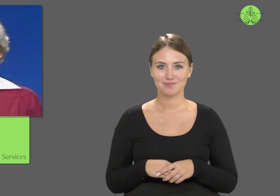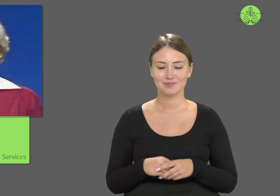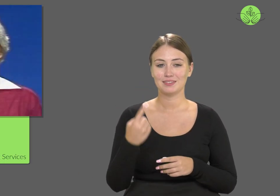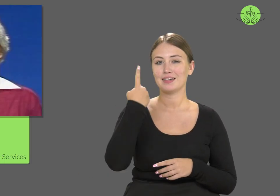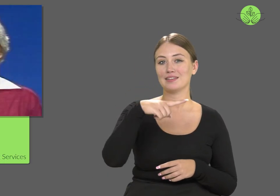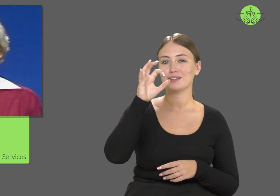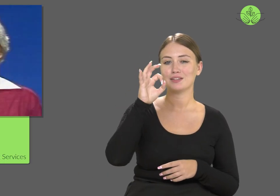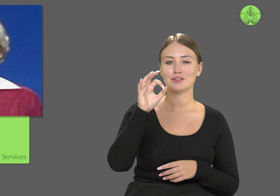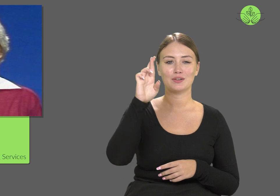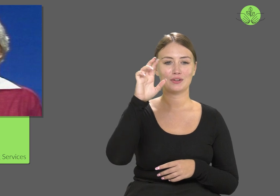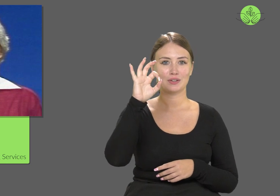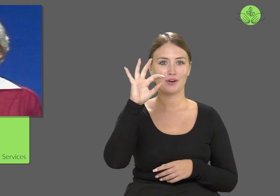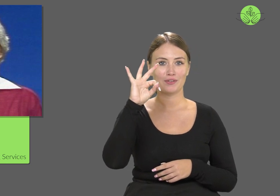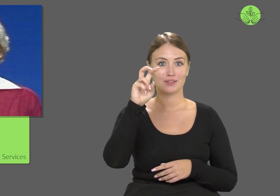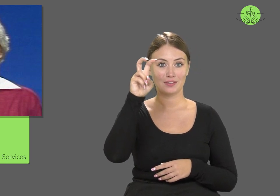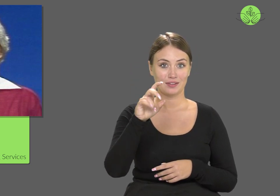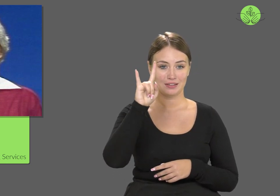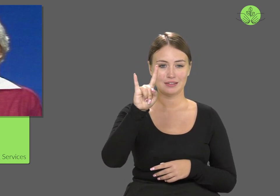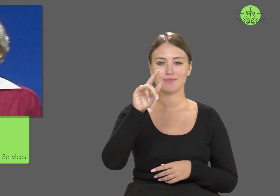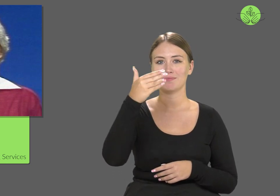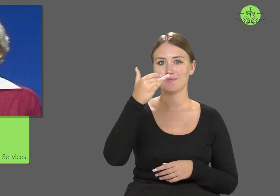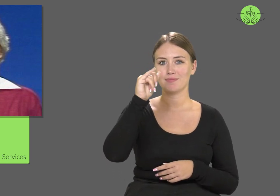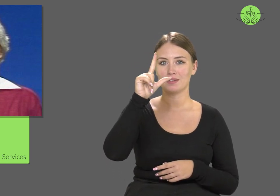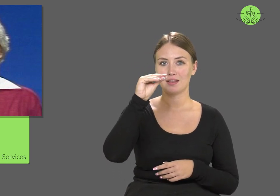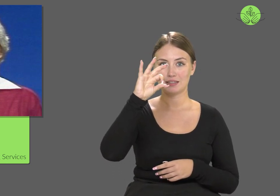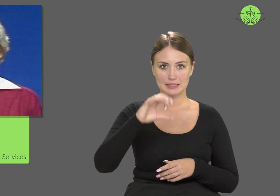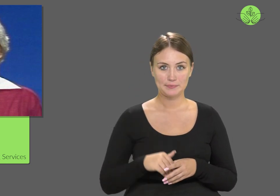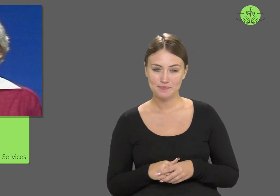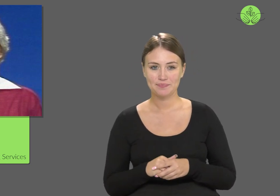Dorothy Miles.